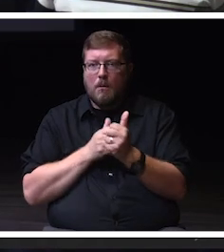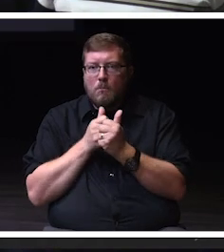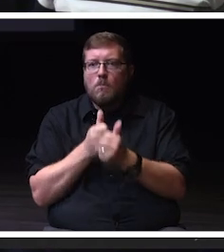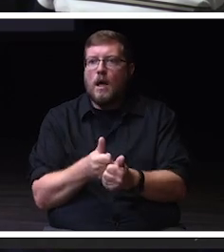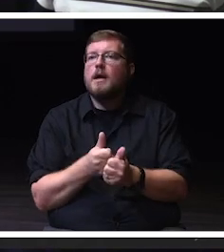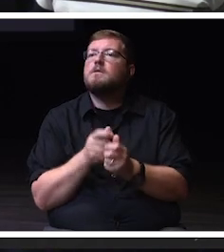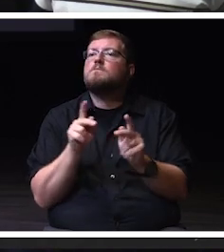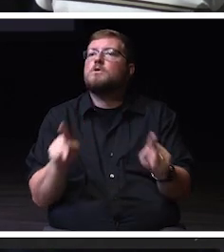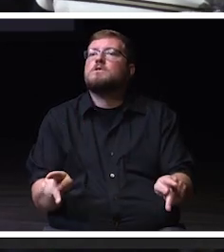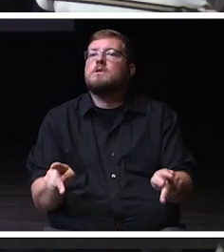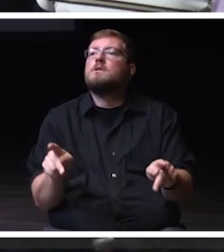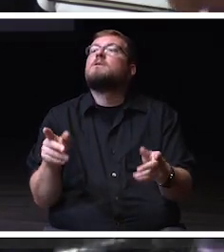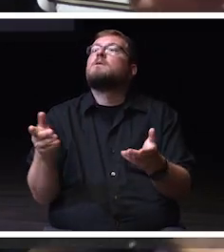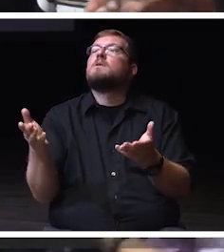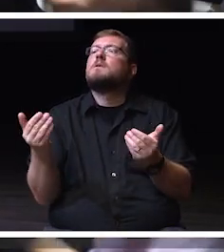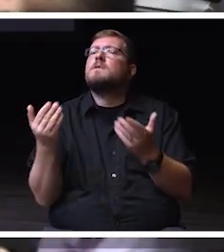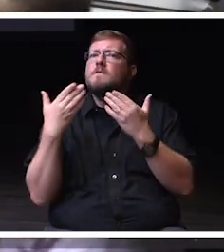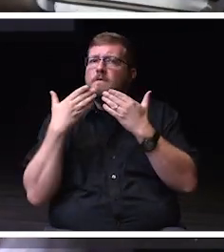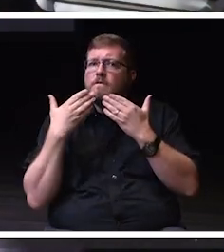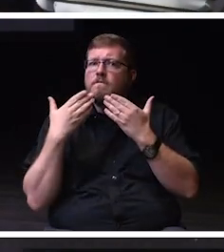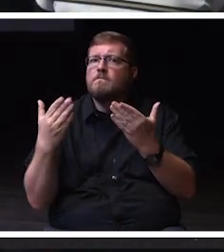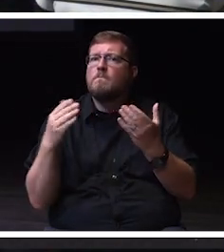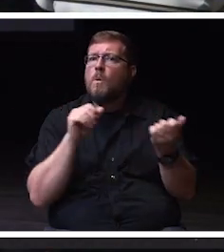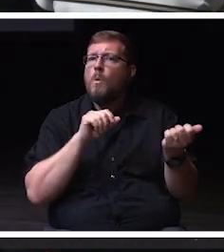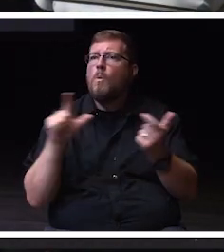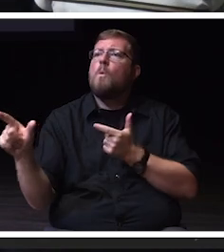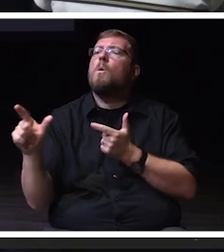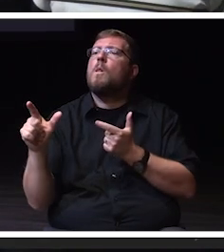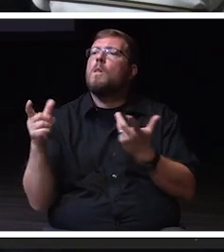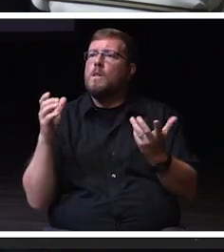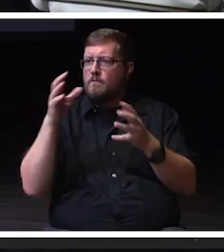Please help me thank the members of the Chancellor's Cabinet.